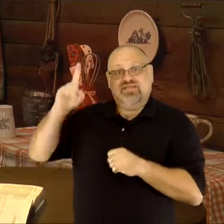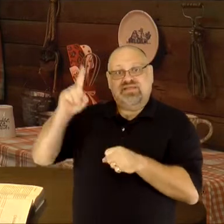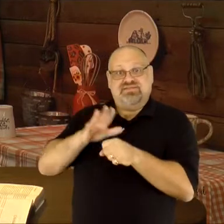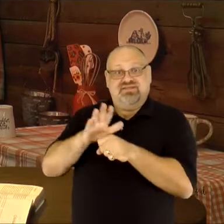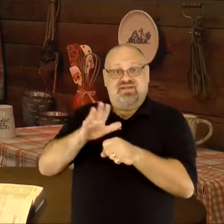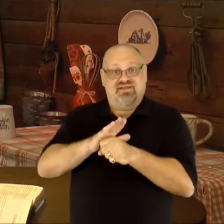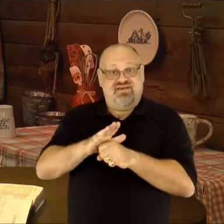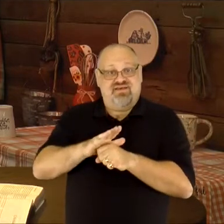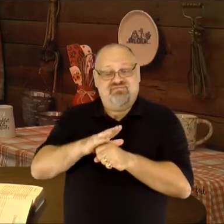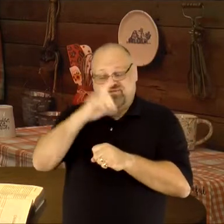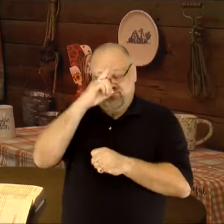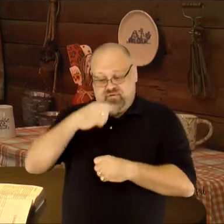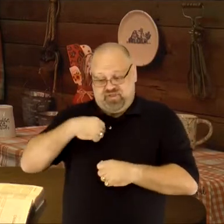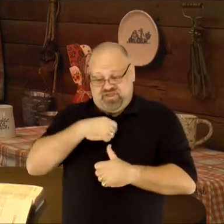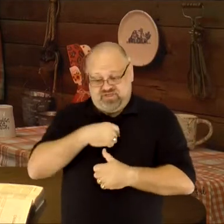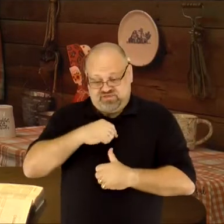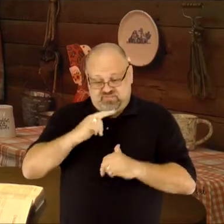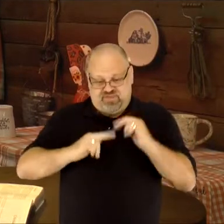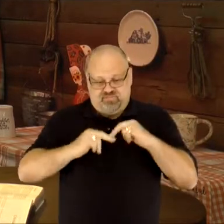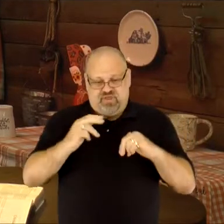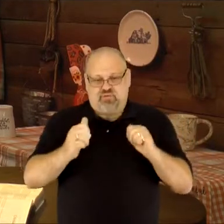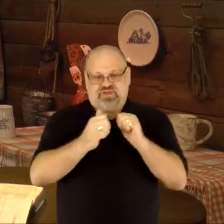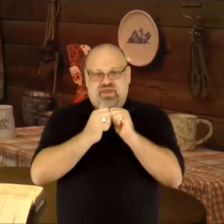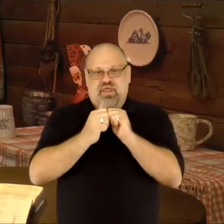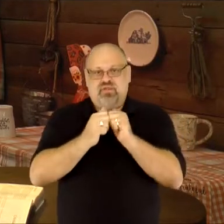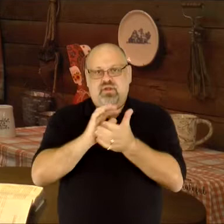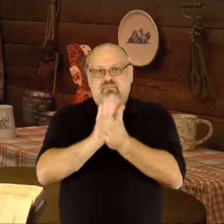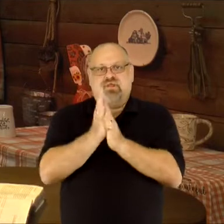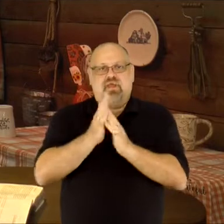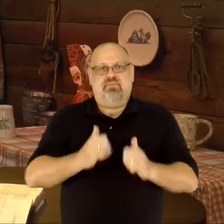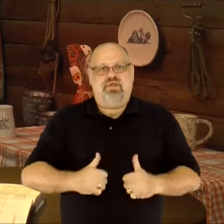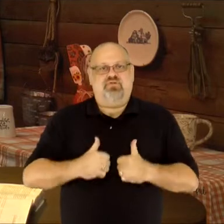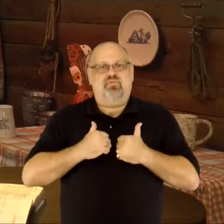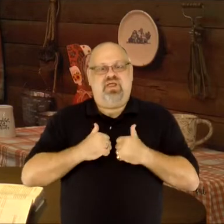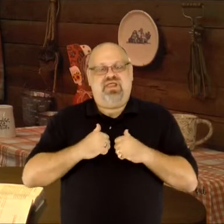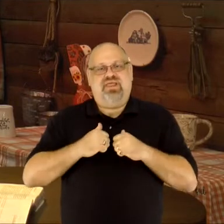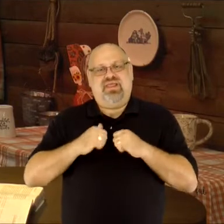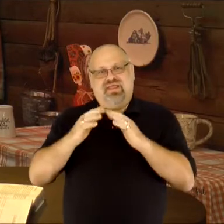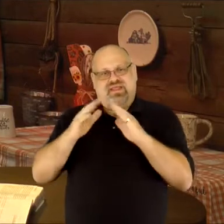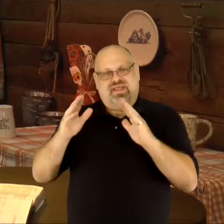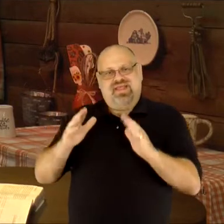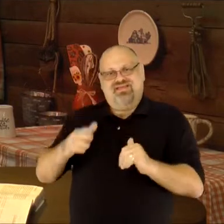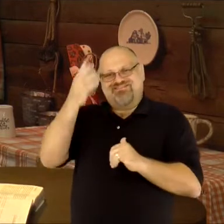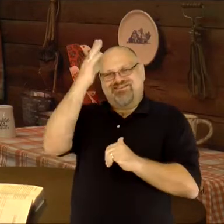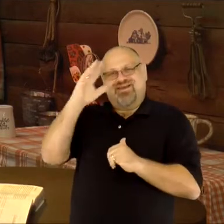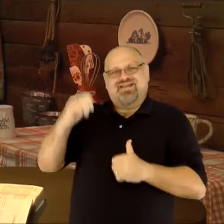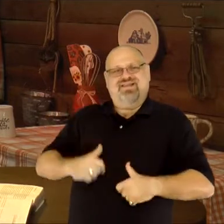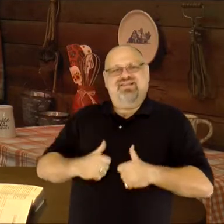Jesus Christ is enough for us to be "built together to become a dwelling in which